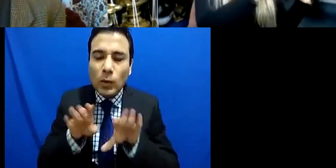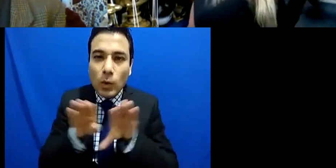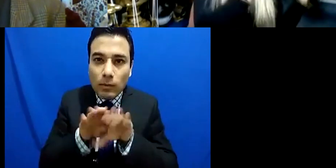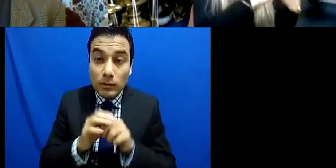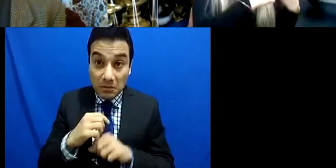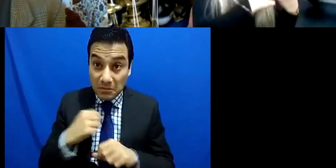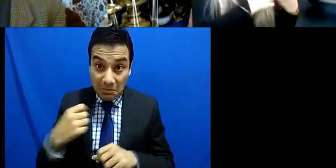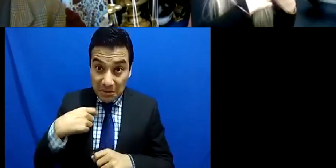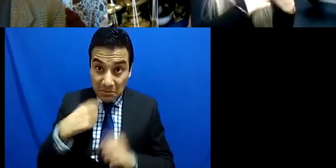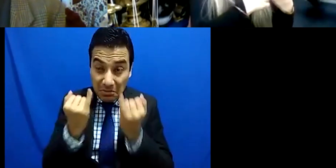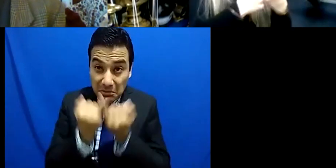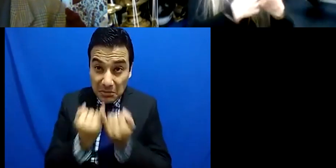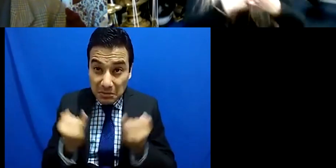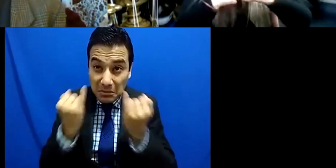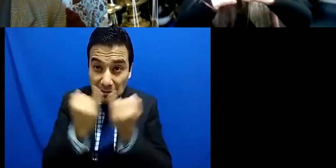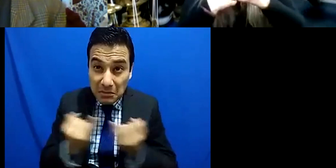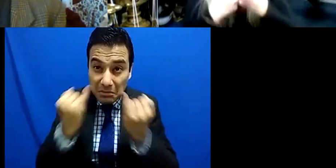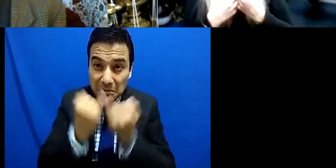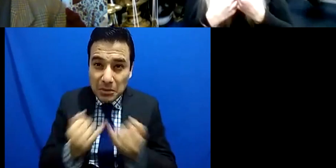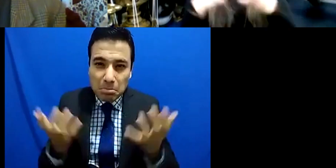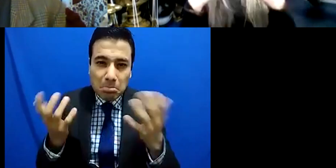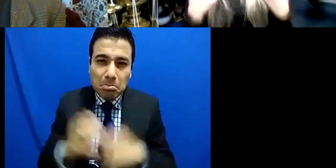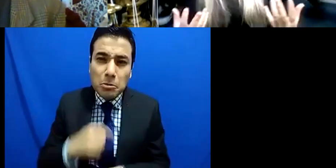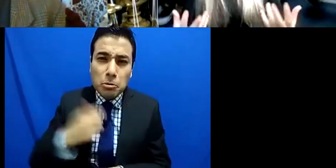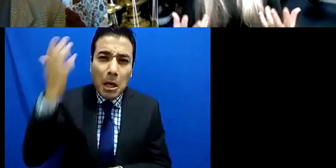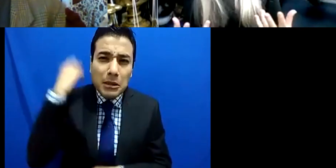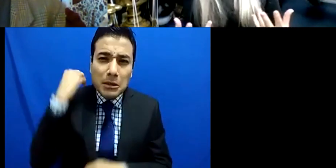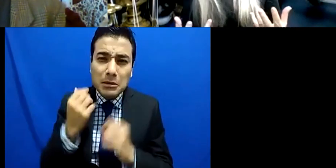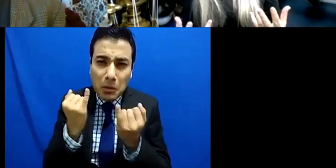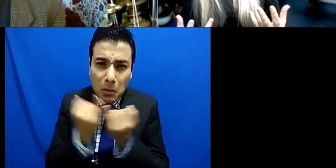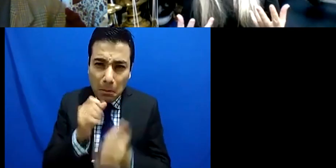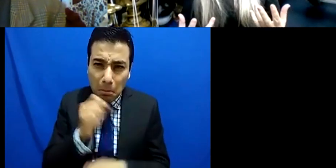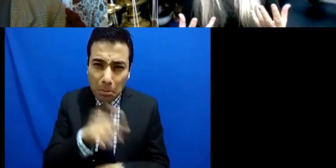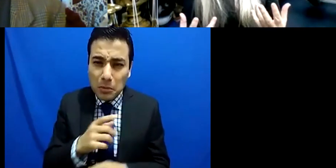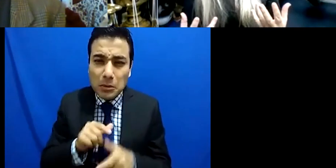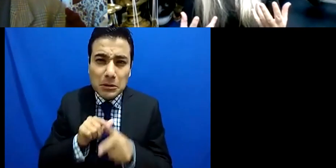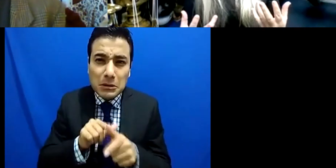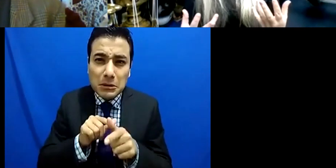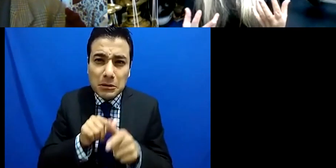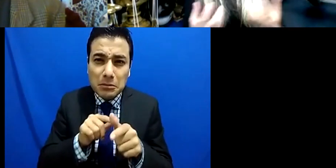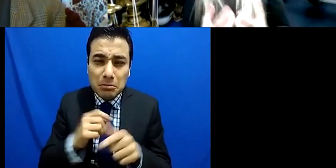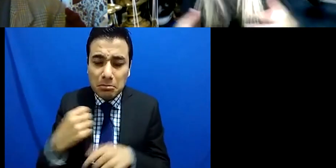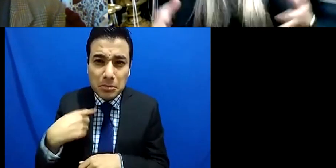how I felt last time we we have to think well now we have a new opportunity to engage with